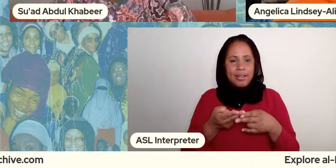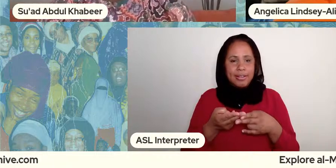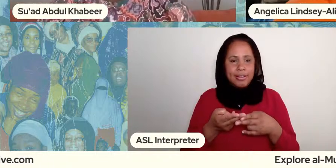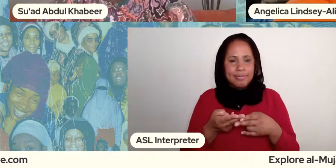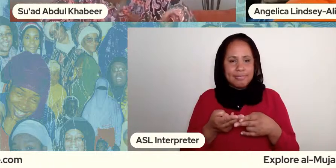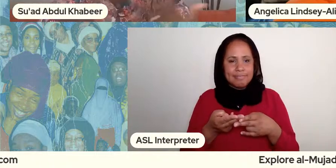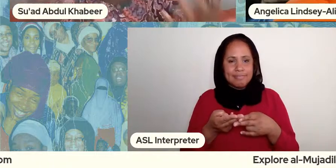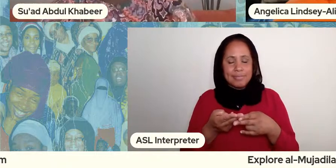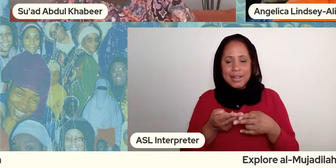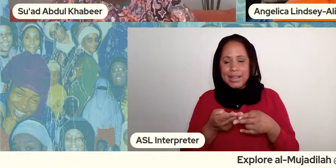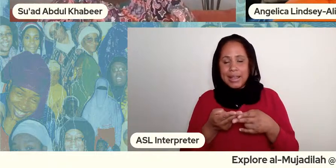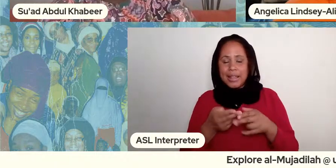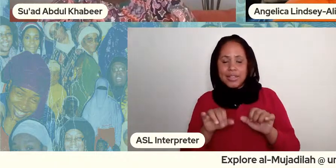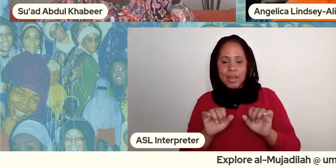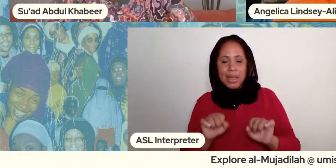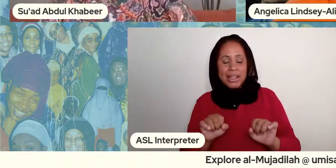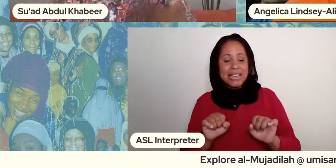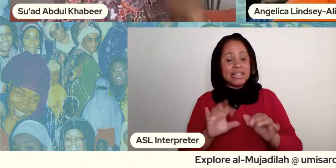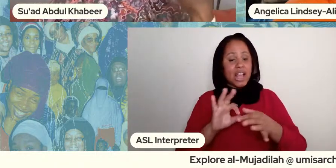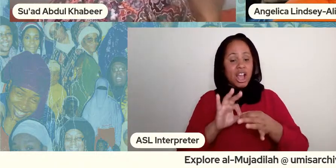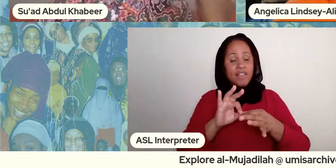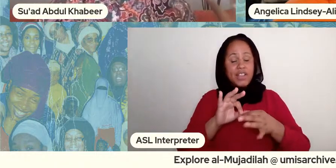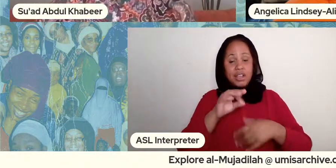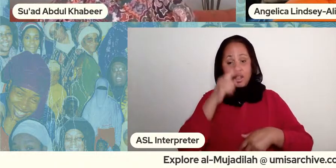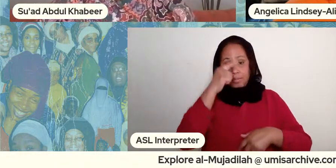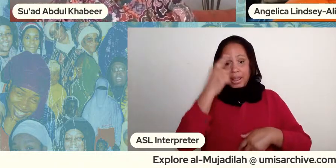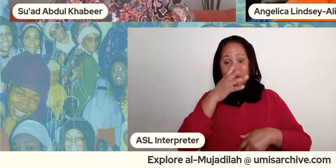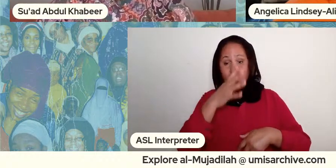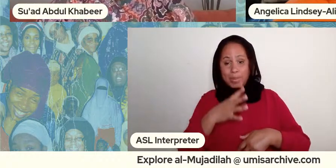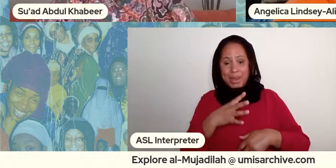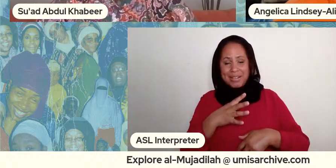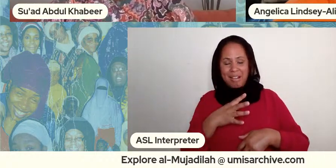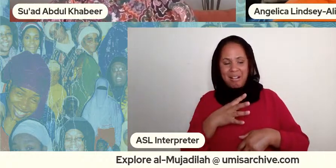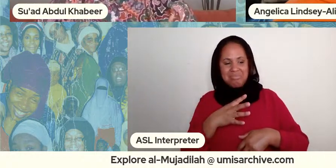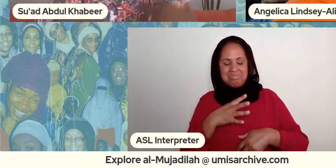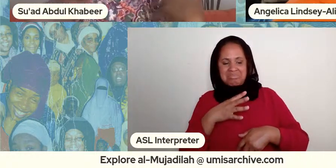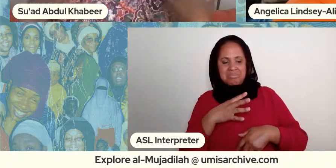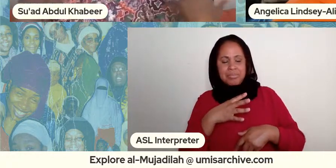of black women are always underestimated and then also being new to the religion right you hear the